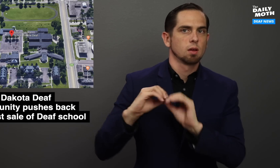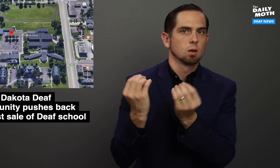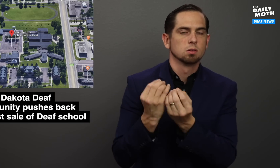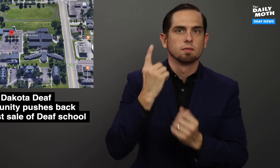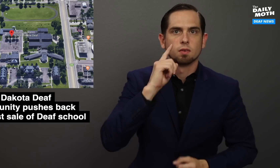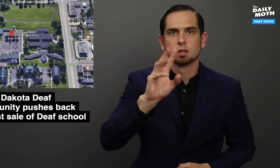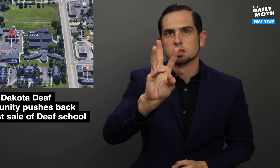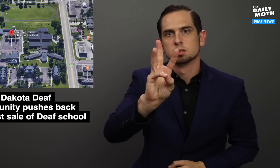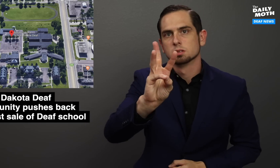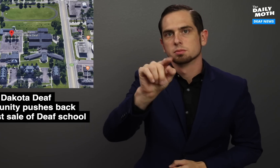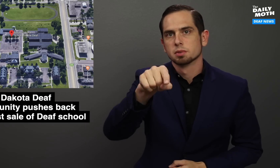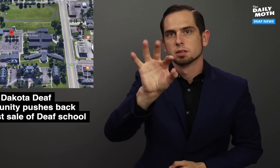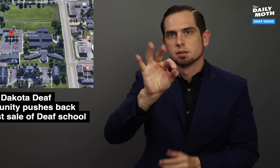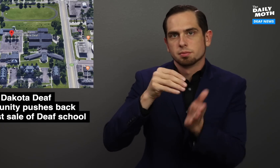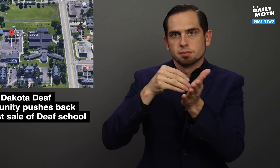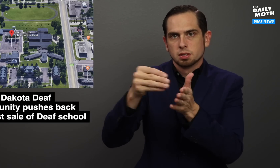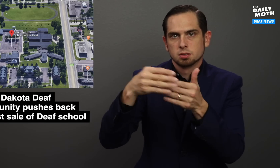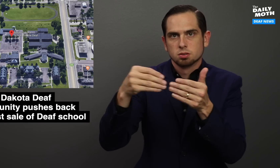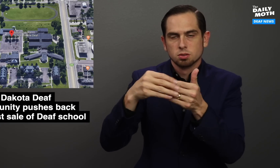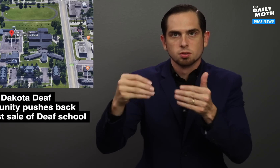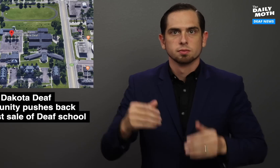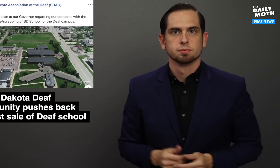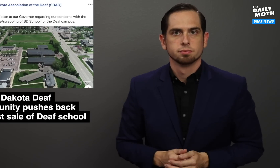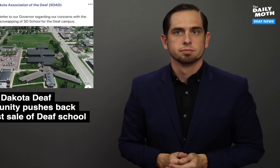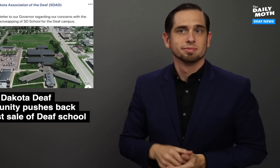organization for $6.9 million.